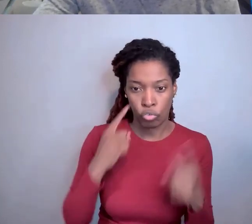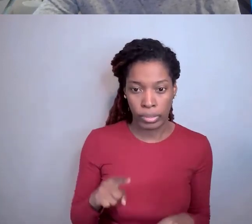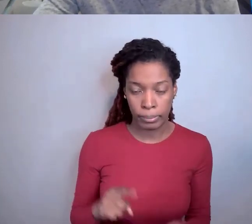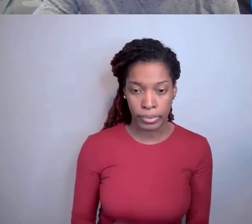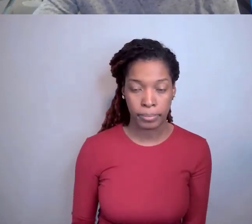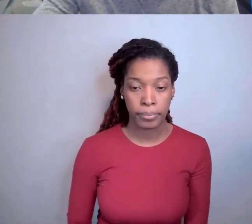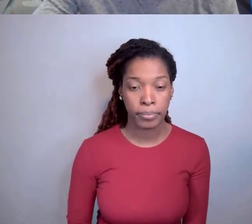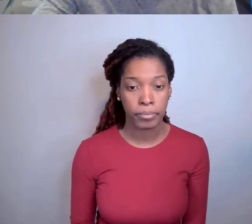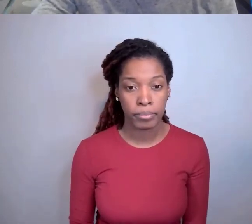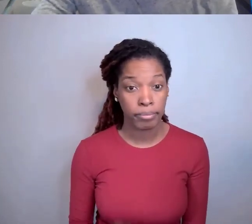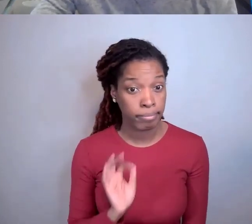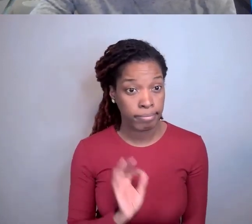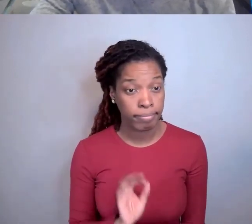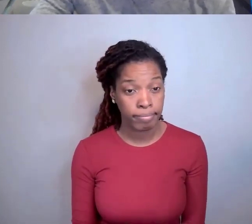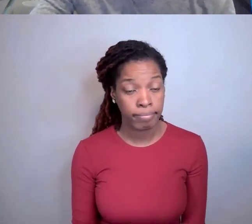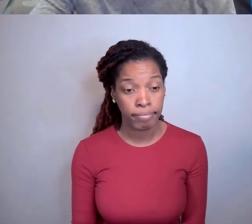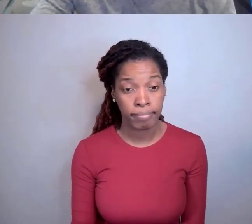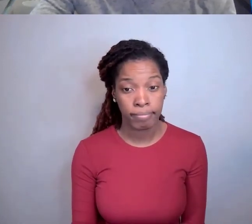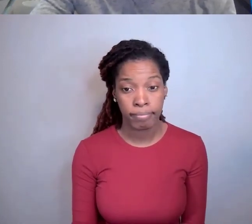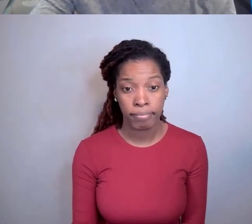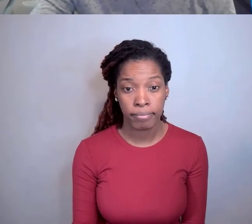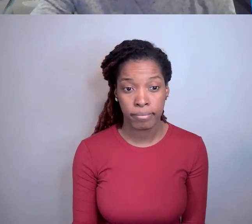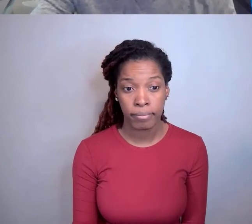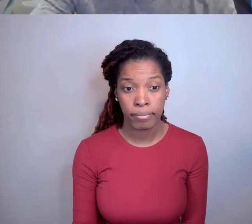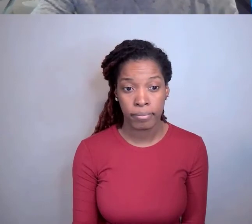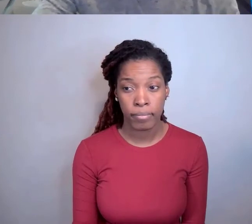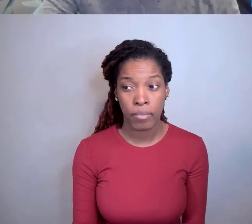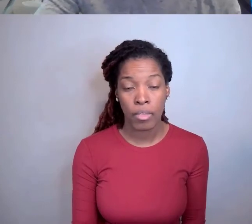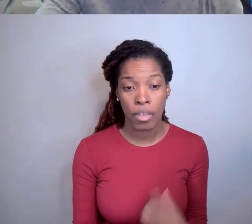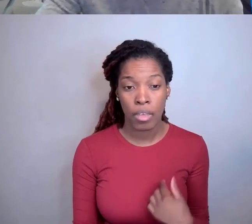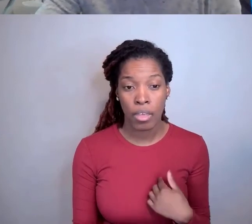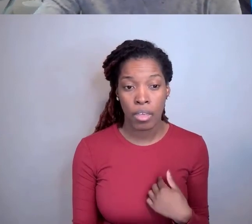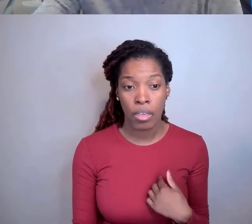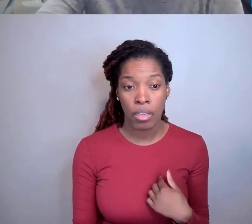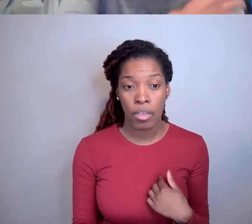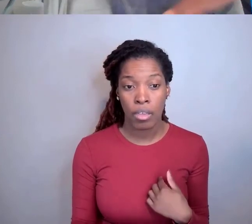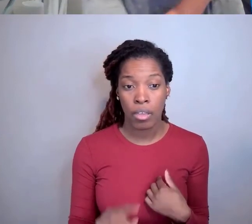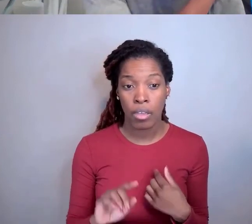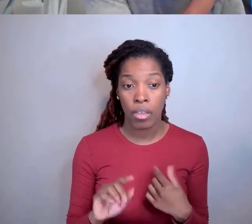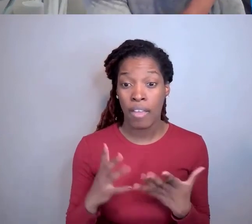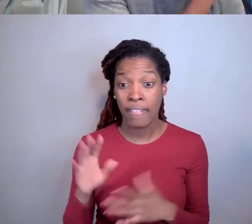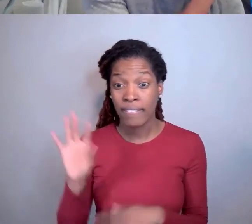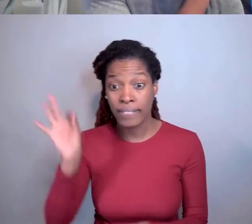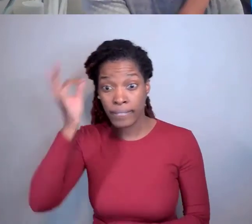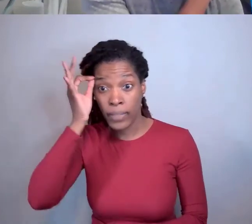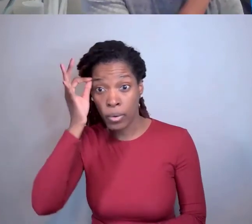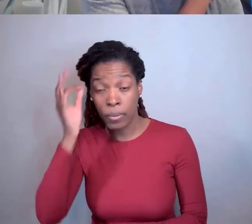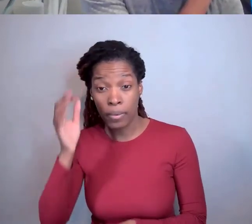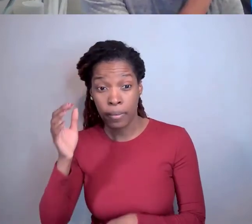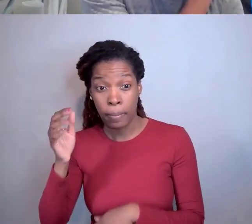Kristin Ta: Great. And when we talked about ... Mary Fran Deutsch: And that's ... And when it's a federal facility, Kristin, usually folks talk about that ahead of time